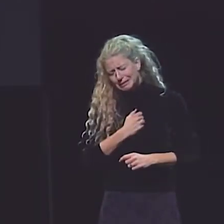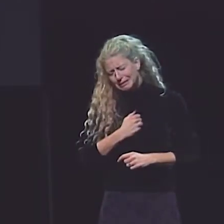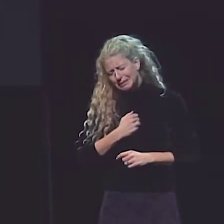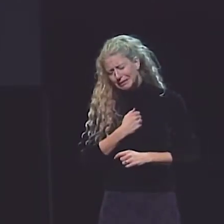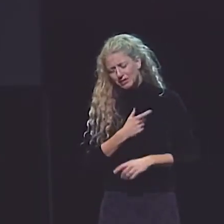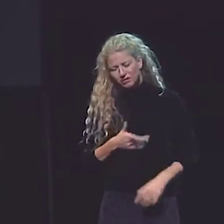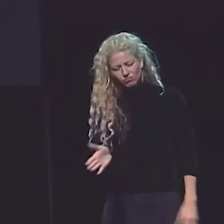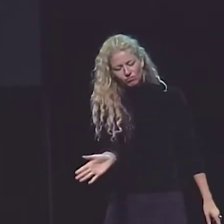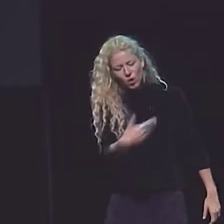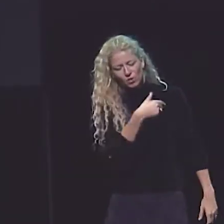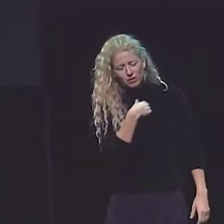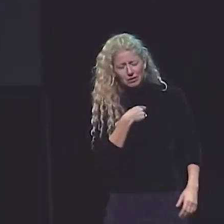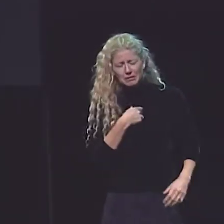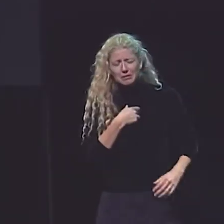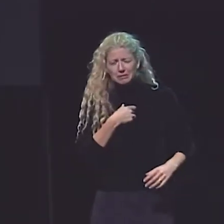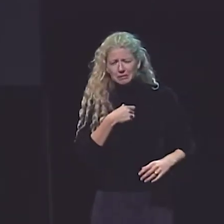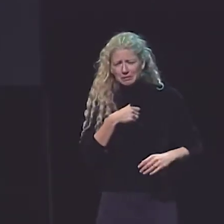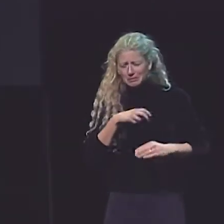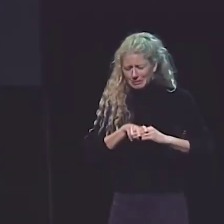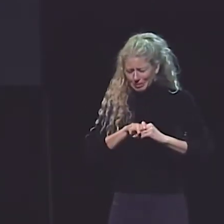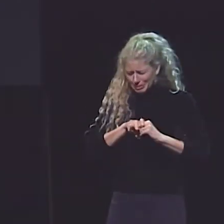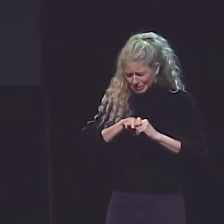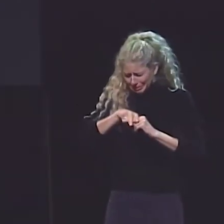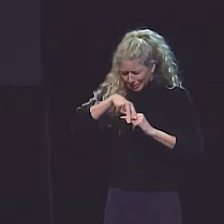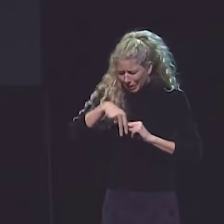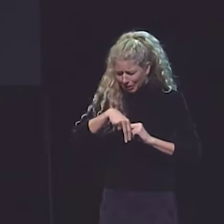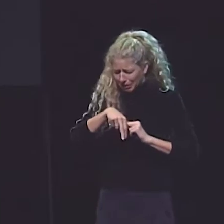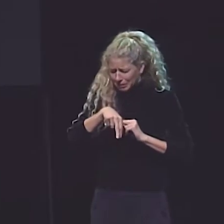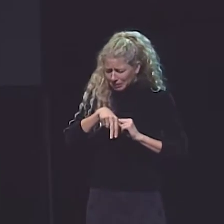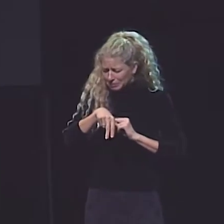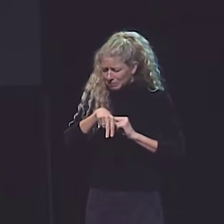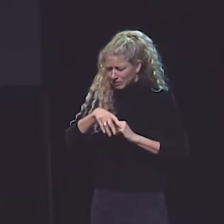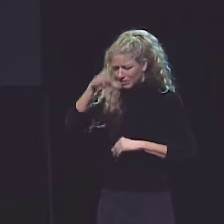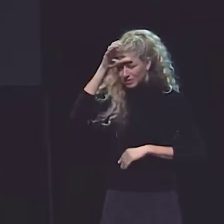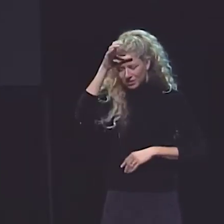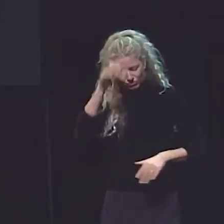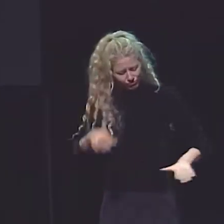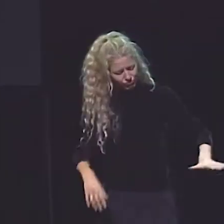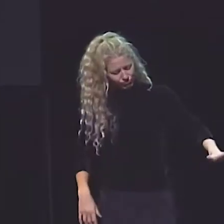"I'M SO SORRY." "GO ON, LEAVE," HE SAID.